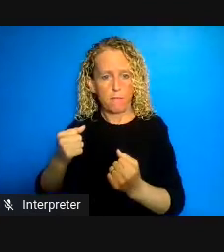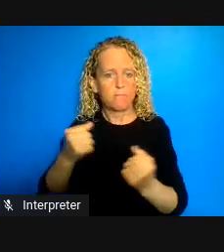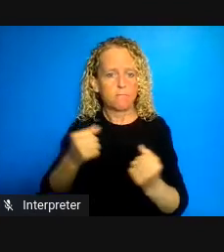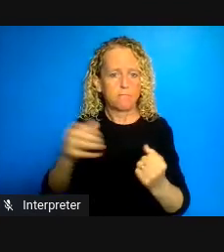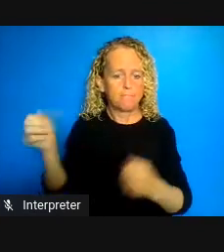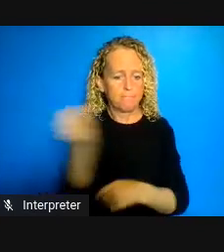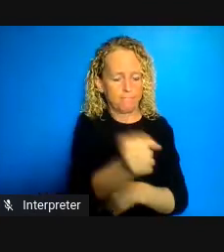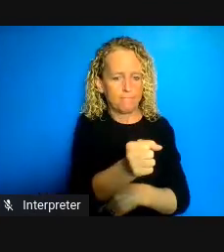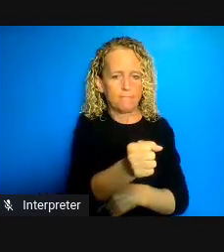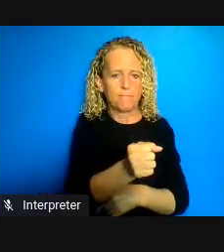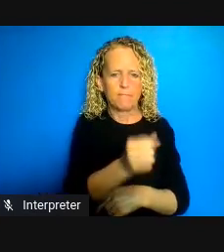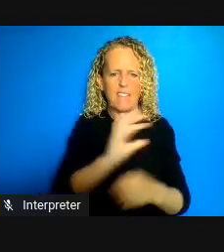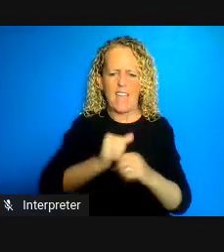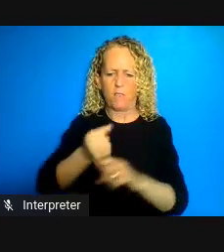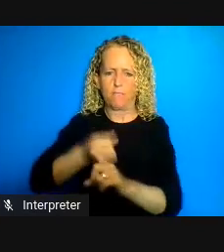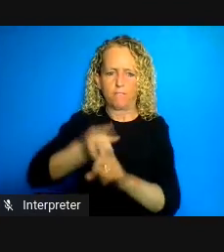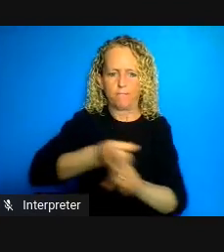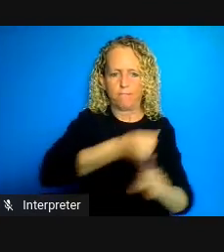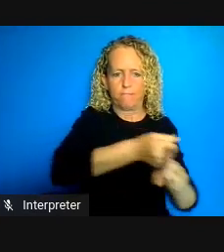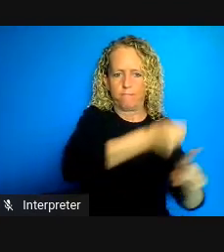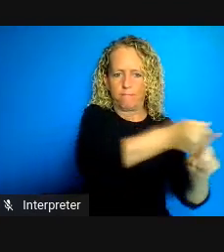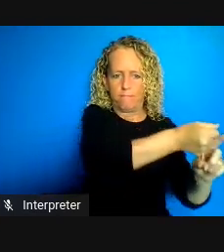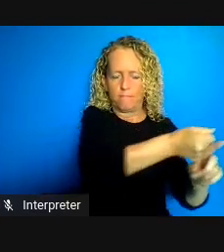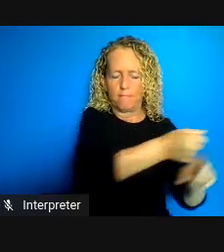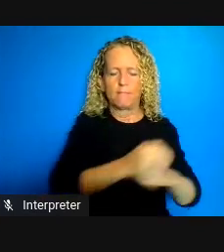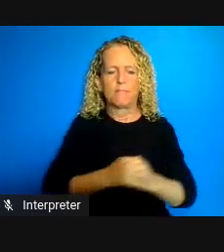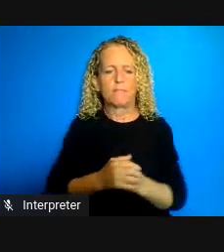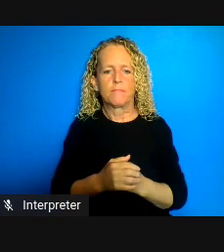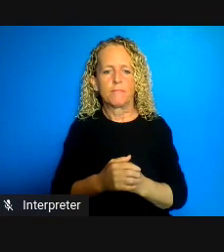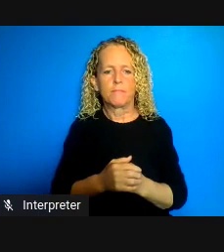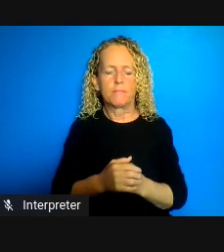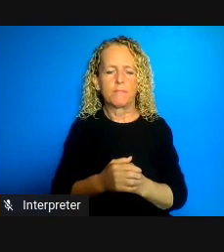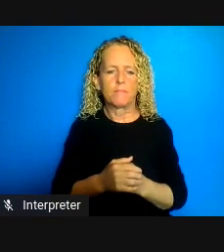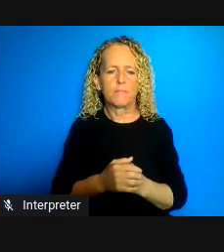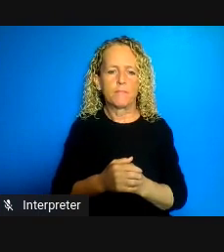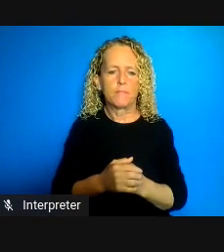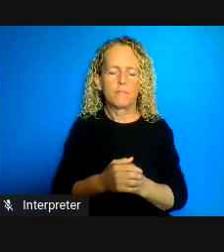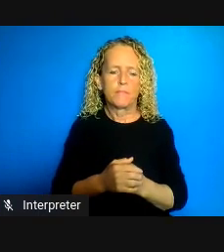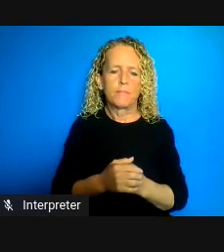the same sorts of reasons so difficulty or impossibility of social